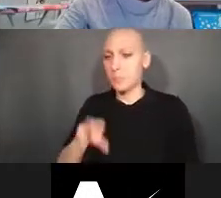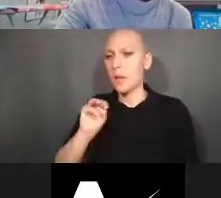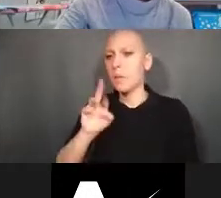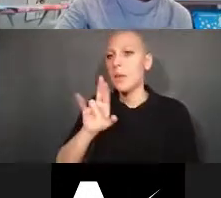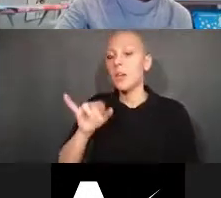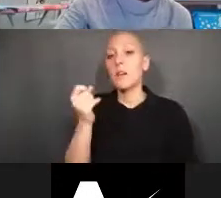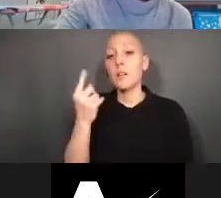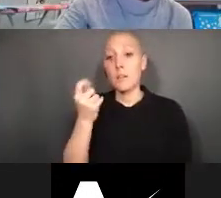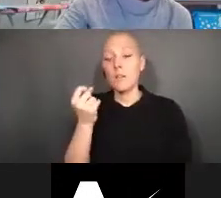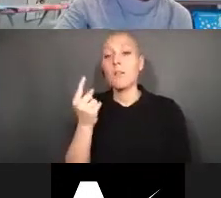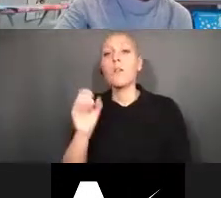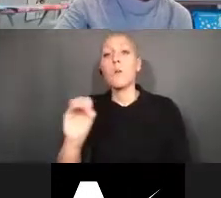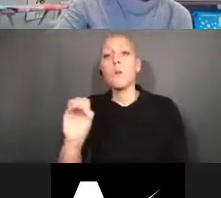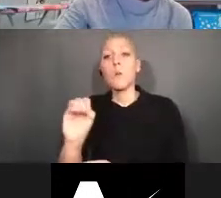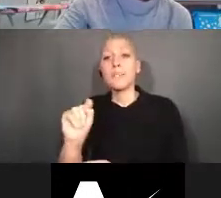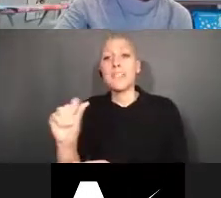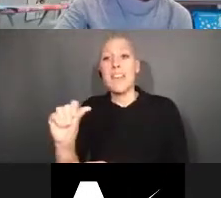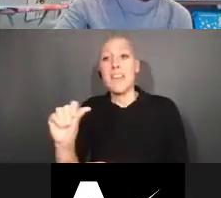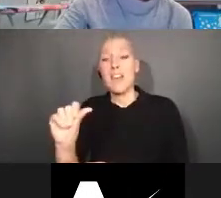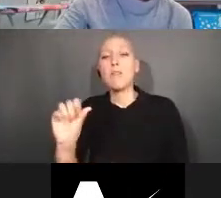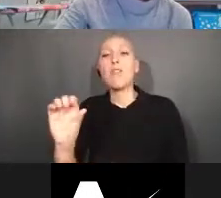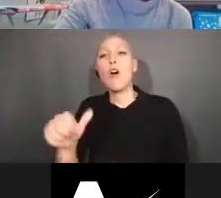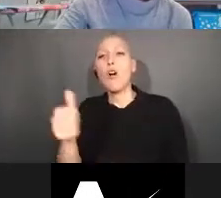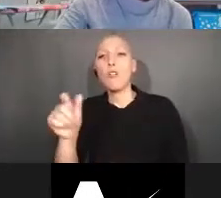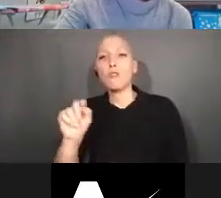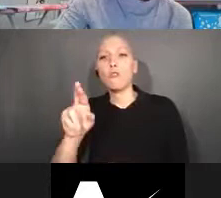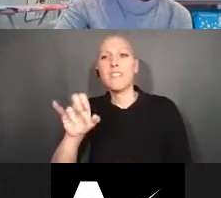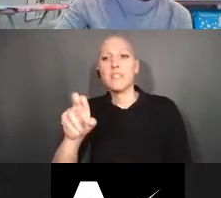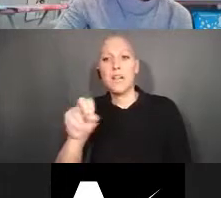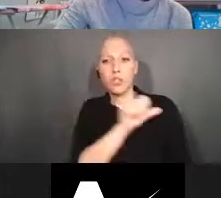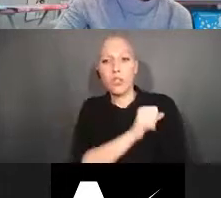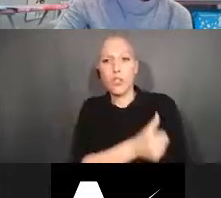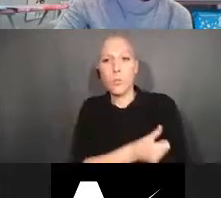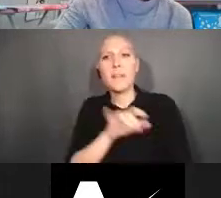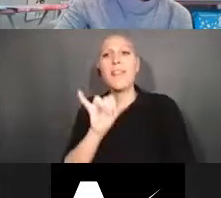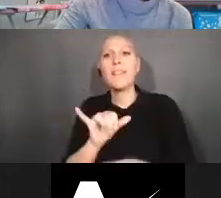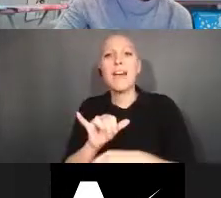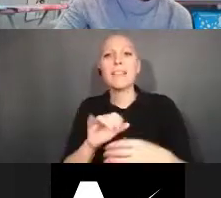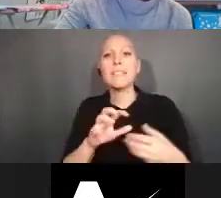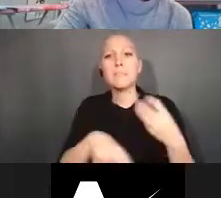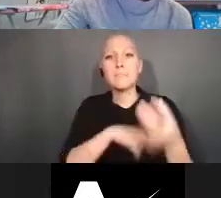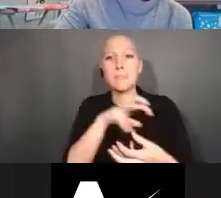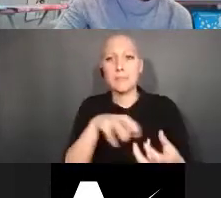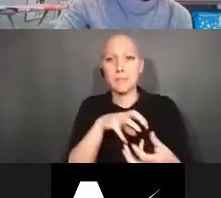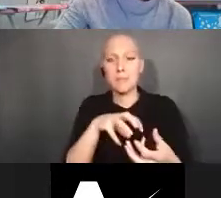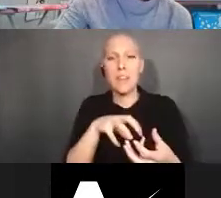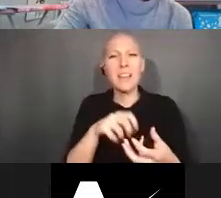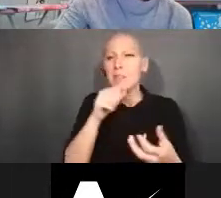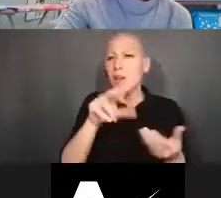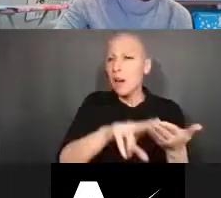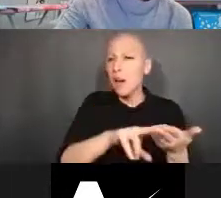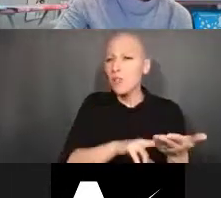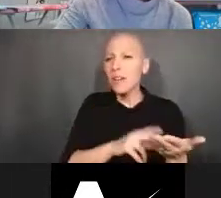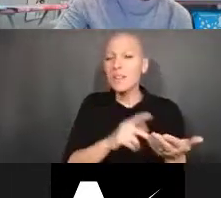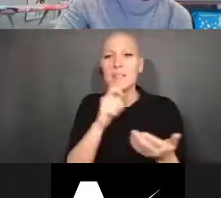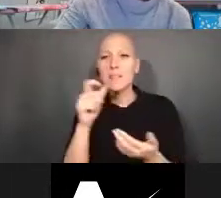think of it as a hybrid. It's not a contract. It's not a grant. So you want to look at the terms and conditions of the award